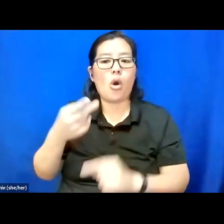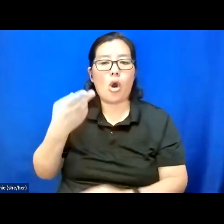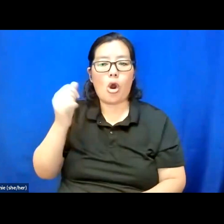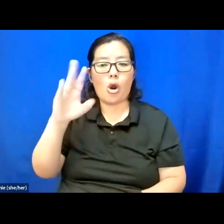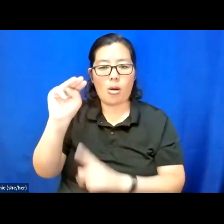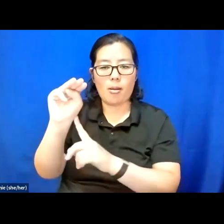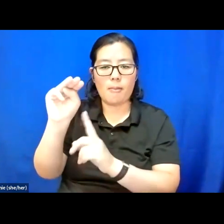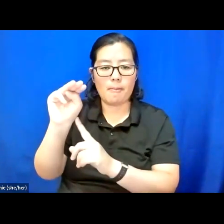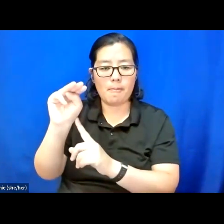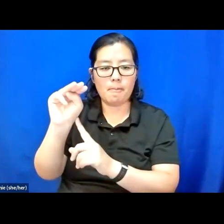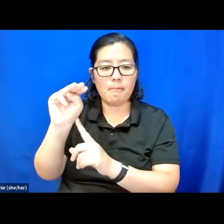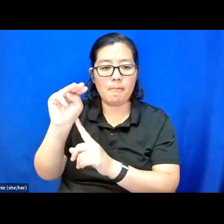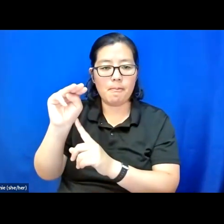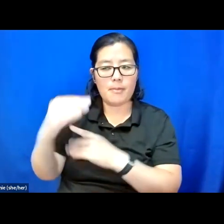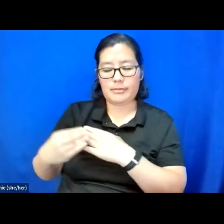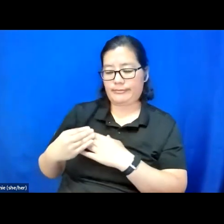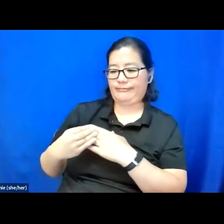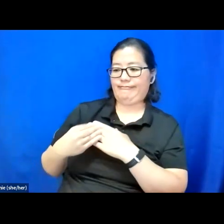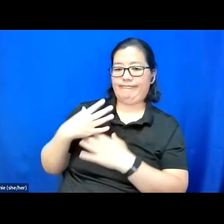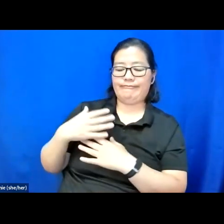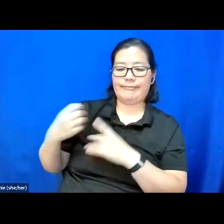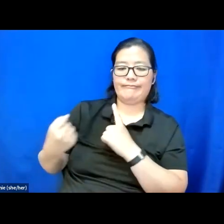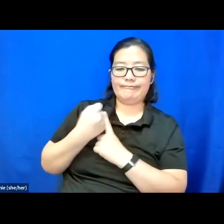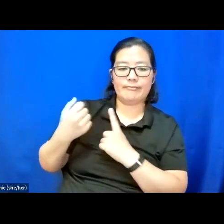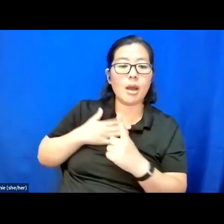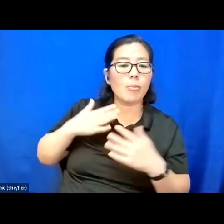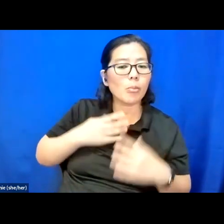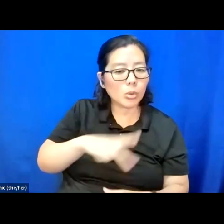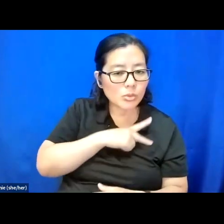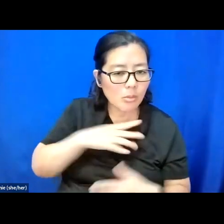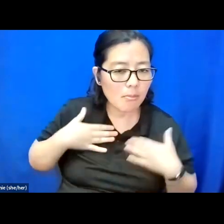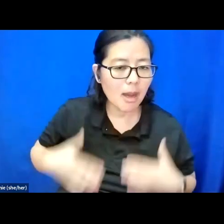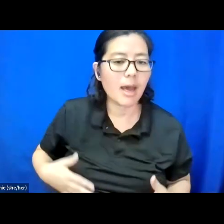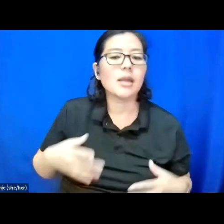to my personal body and things that happen when I'm surviving the psych ward.